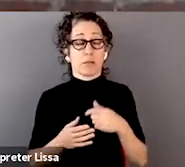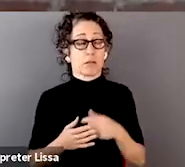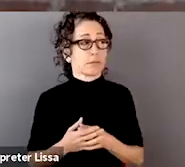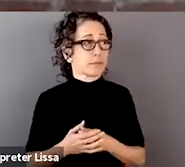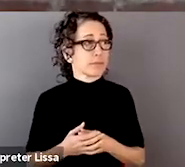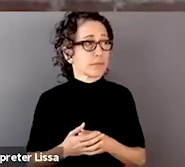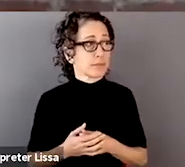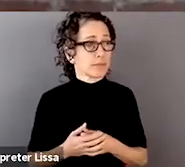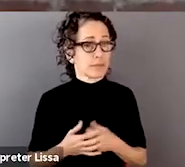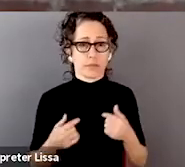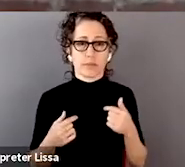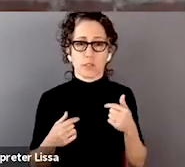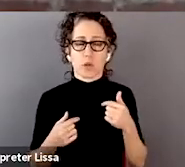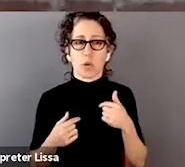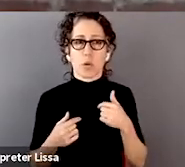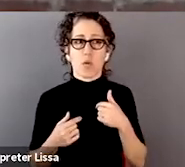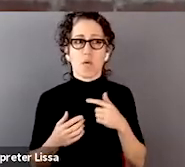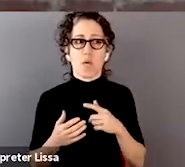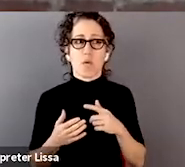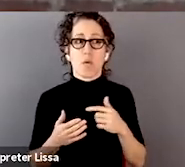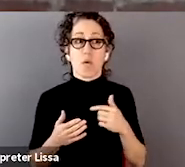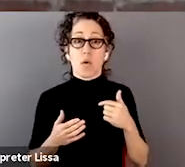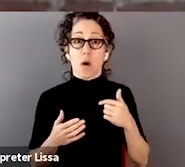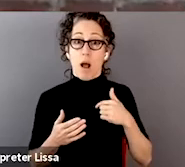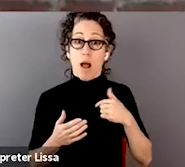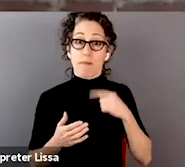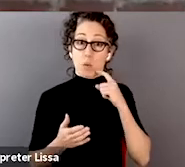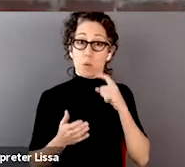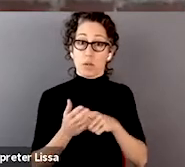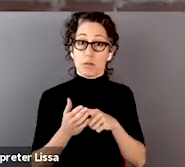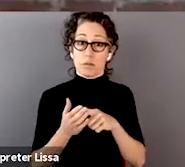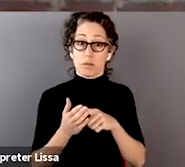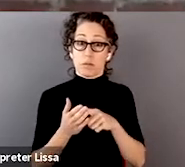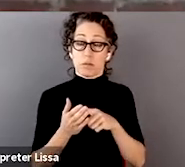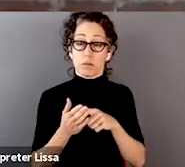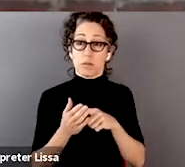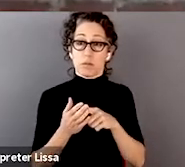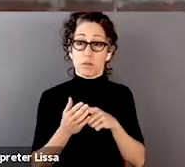the things that I've seen that seem to be most tractable